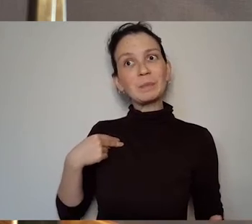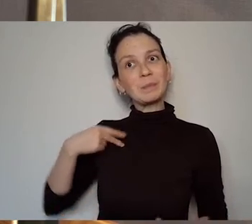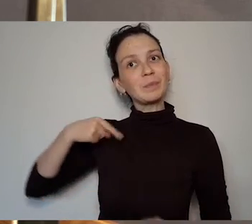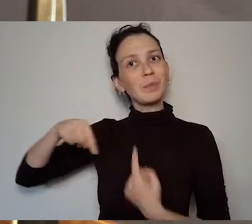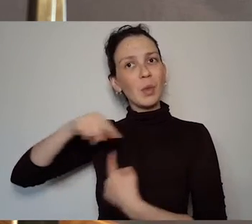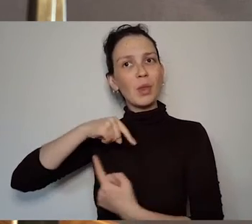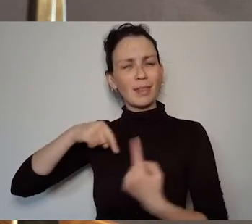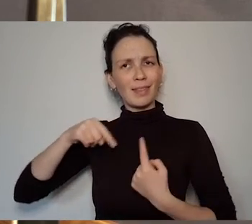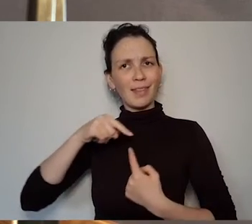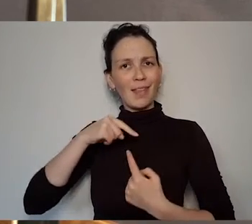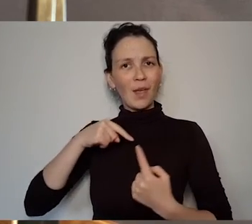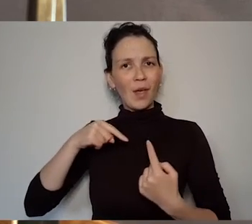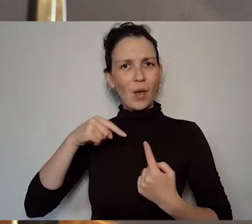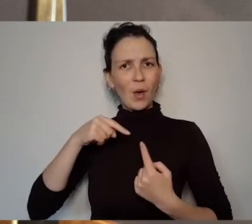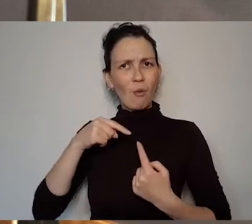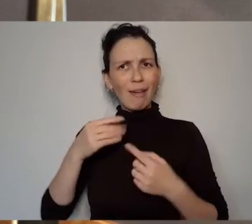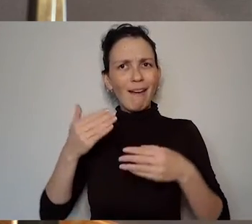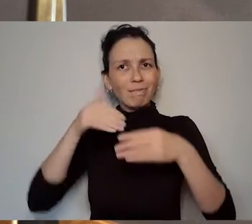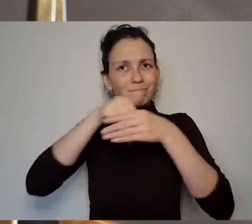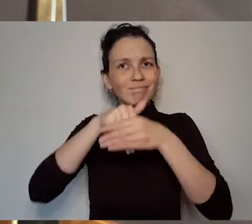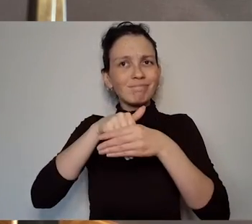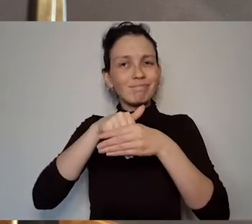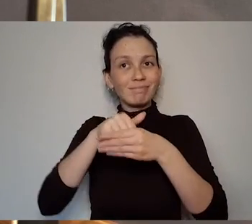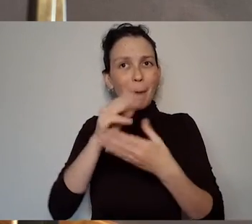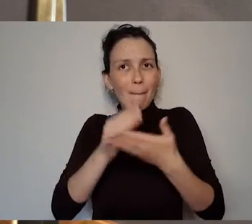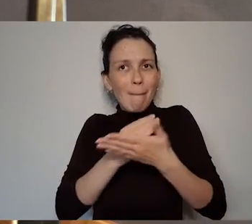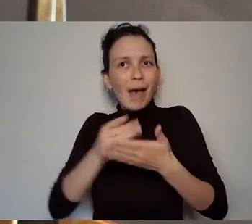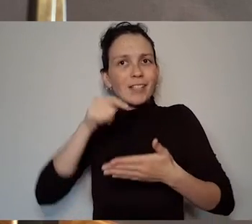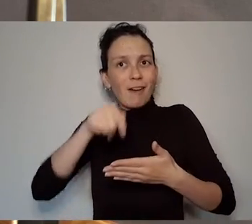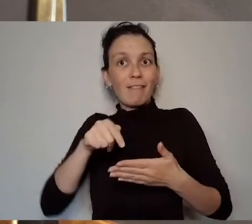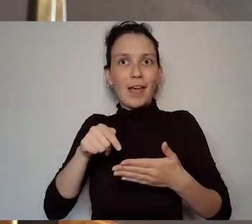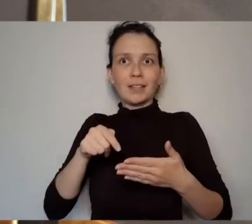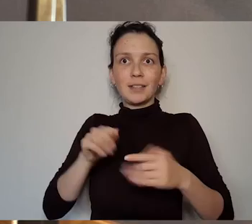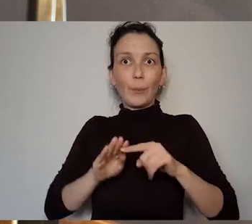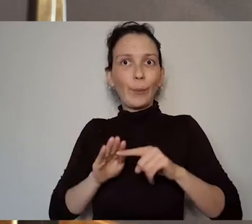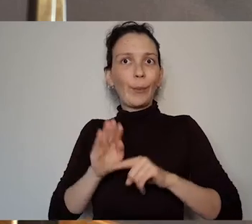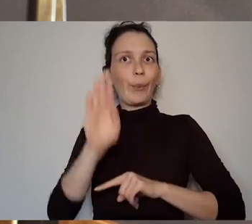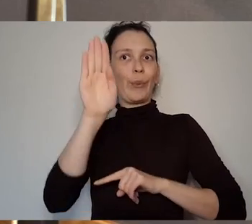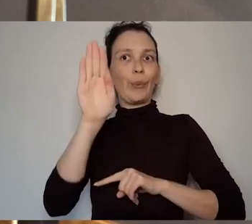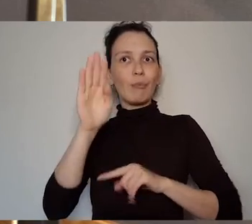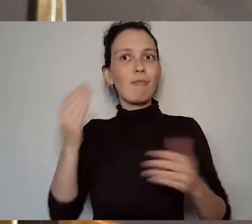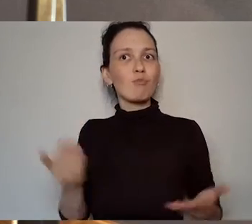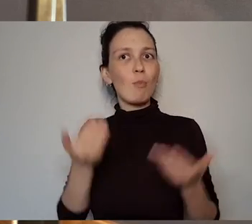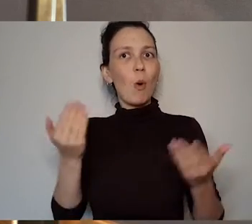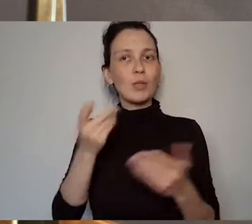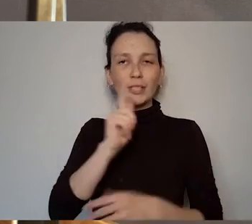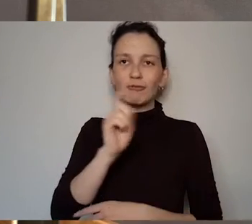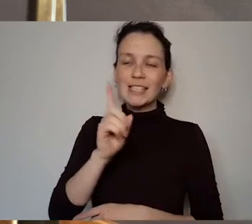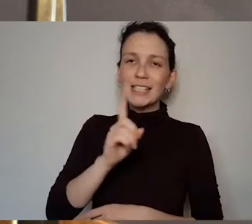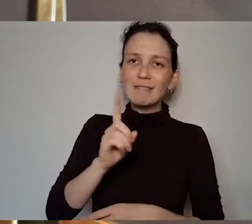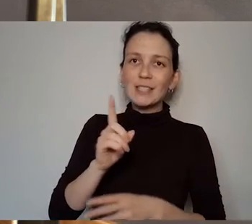the resurgence if you like of trying to promote her work with our students and within the region.